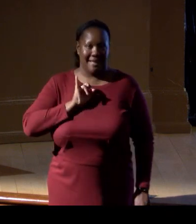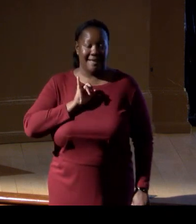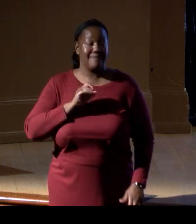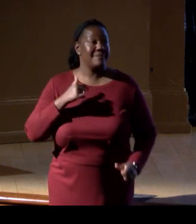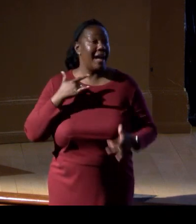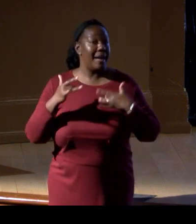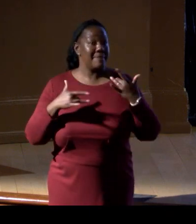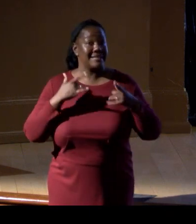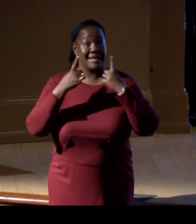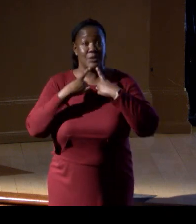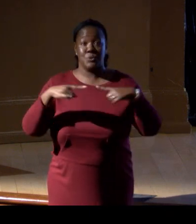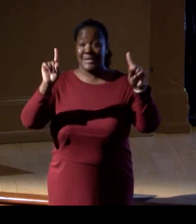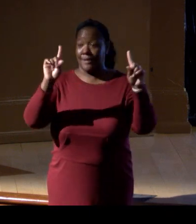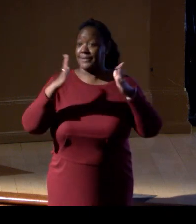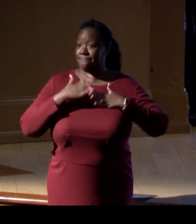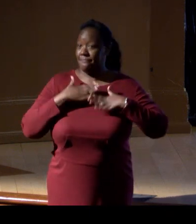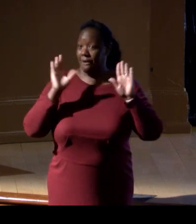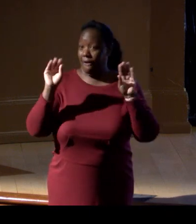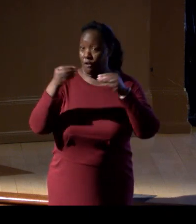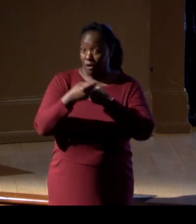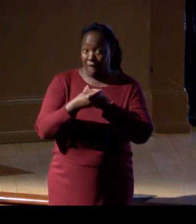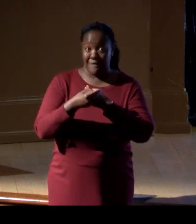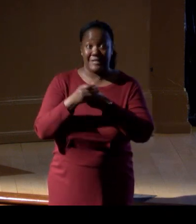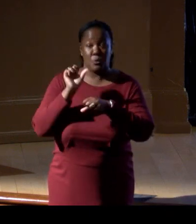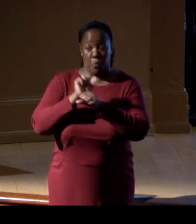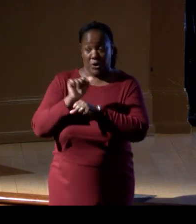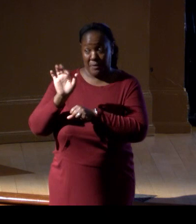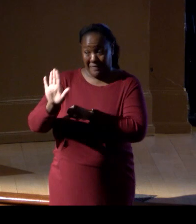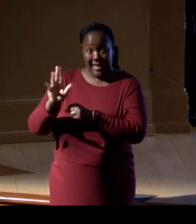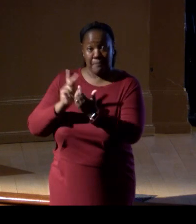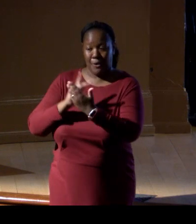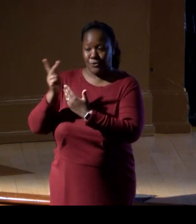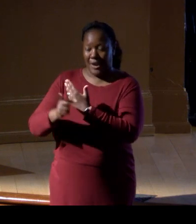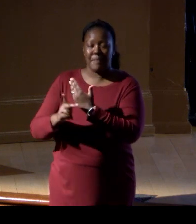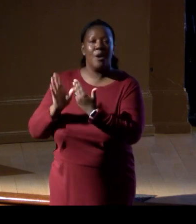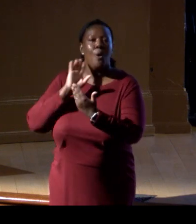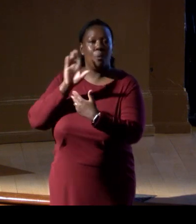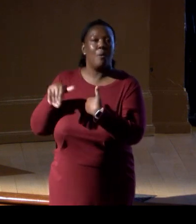that my office under this initiative will provide the financial support